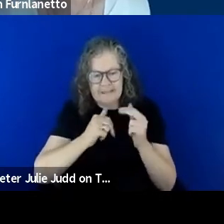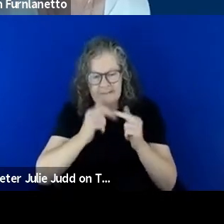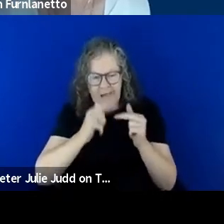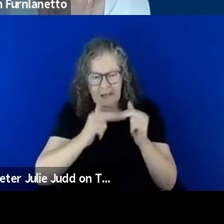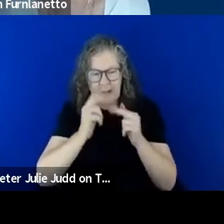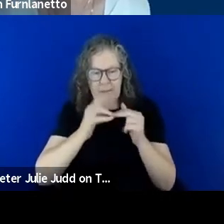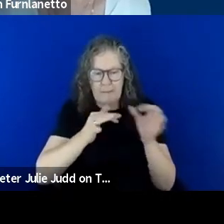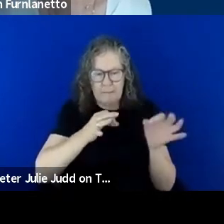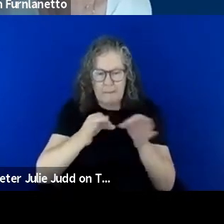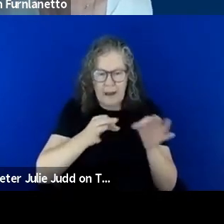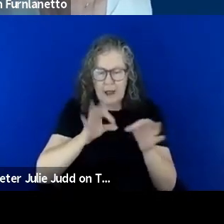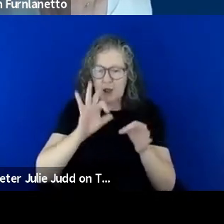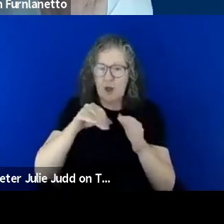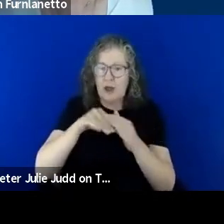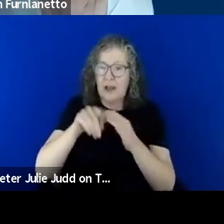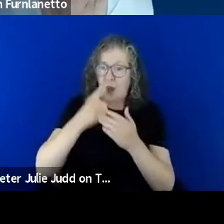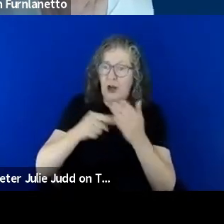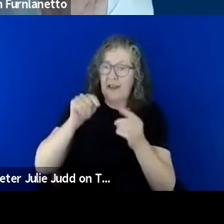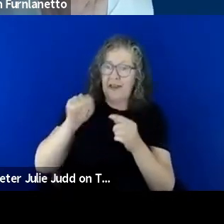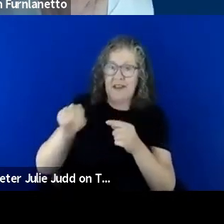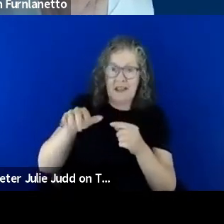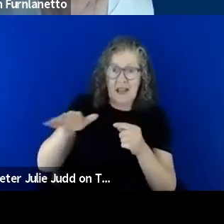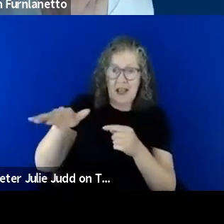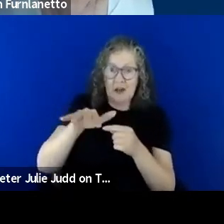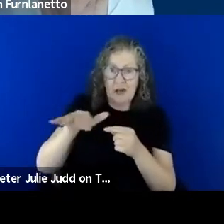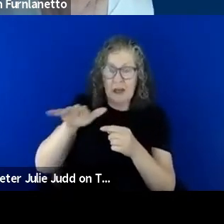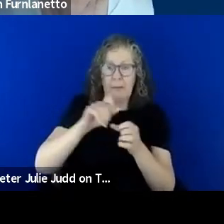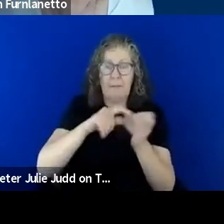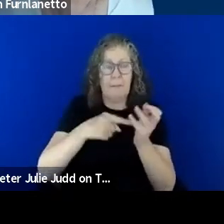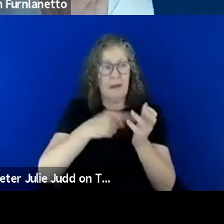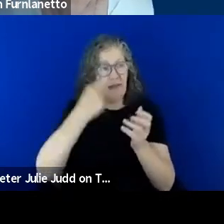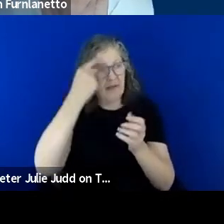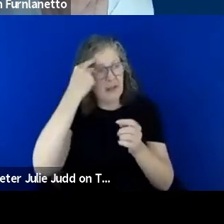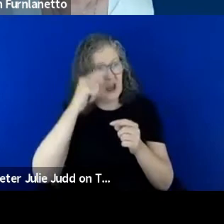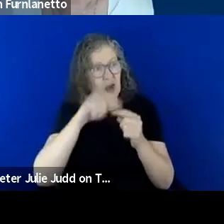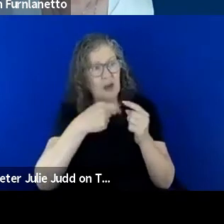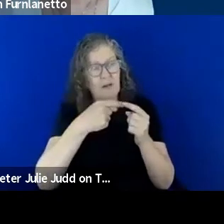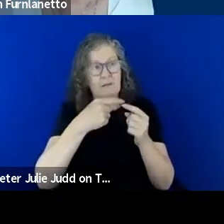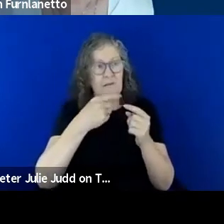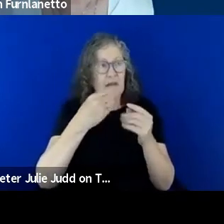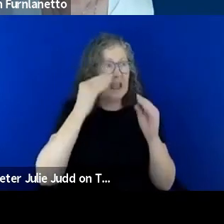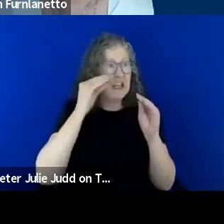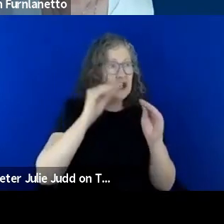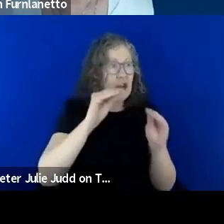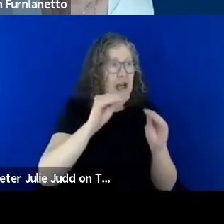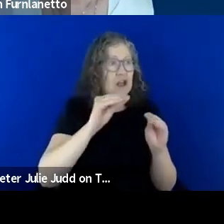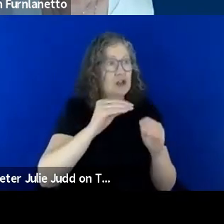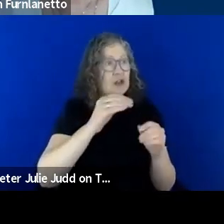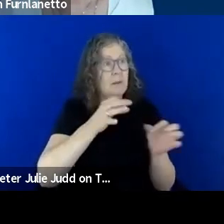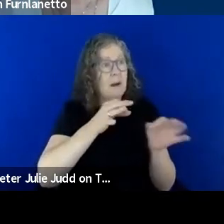also in thinking about educational plans and behavior support plans around different